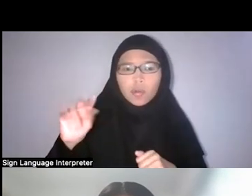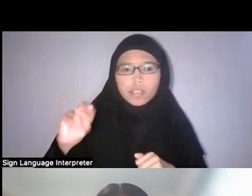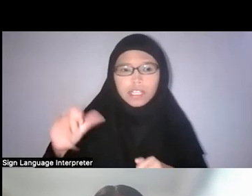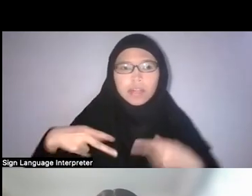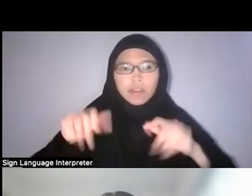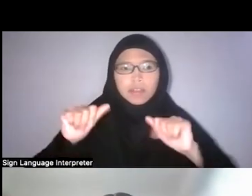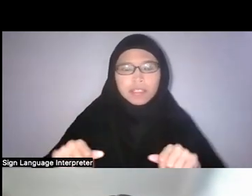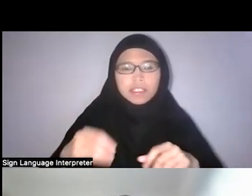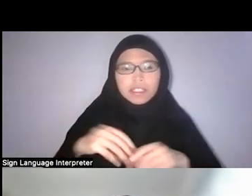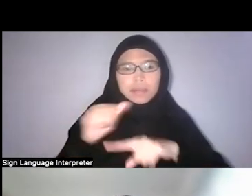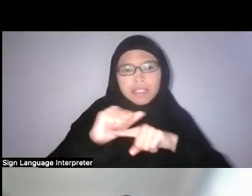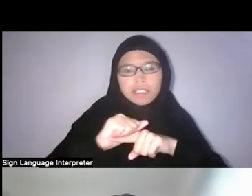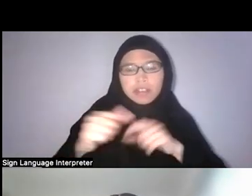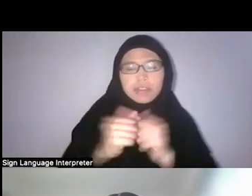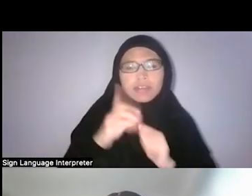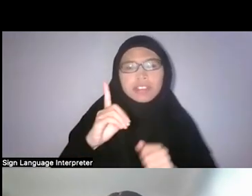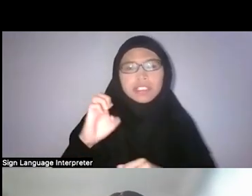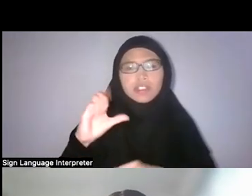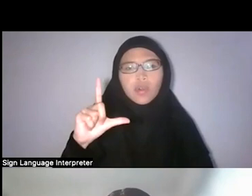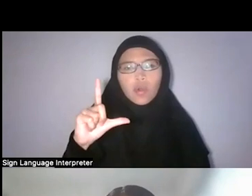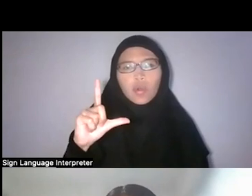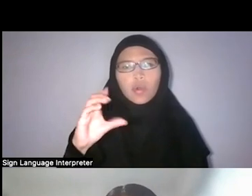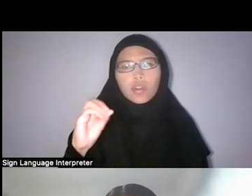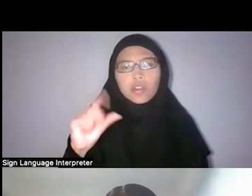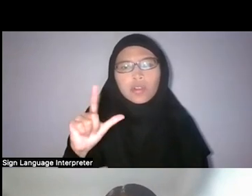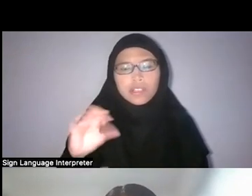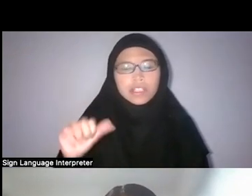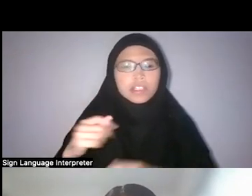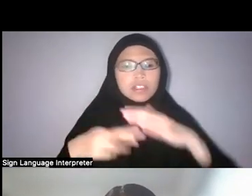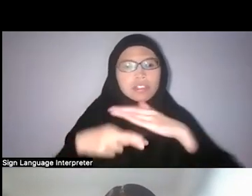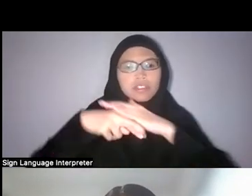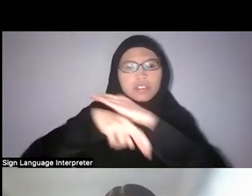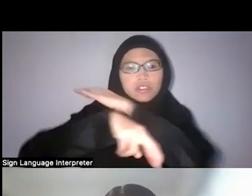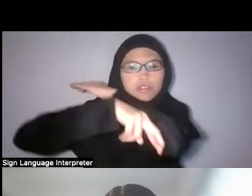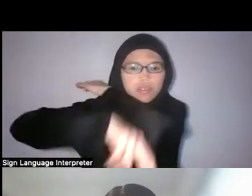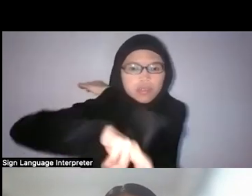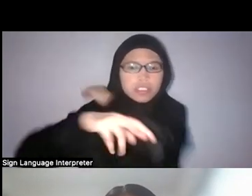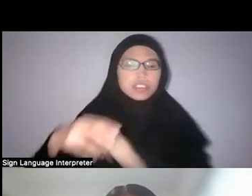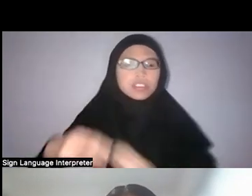such as collecting and taxonomising nature, classifying nature? Do you think there’s any room for ambiguity?